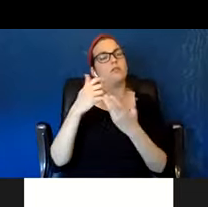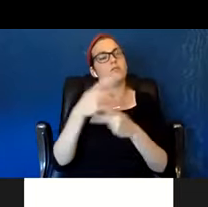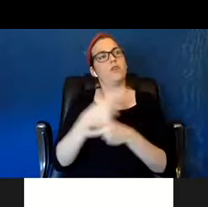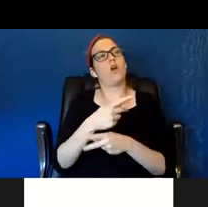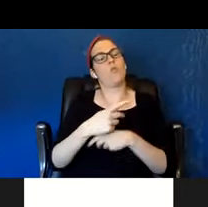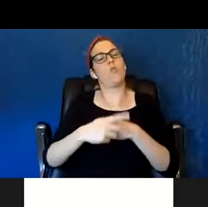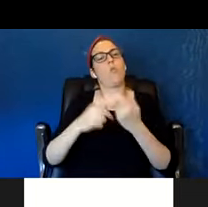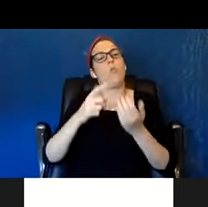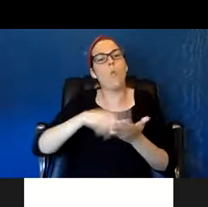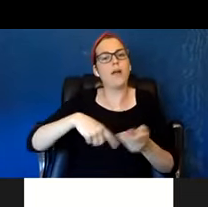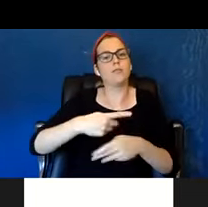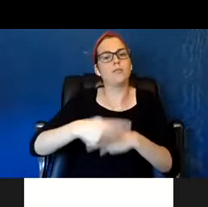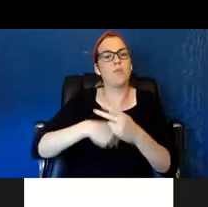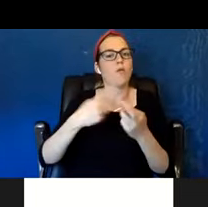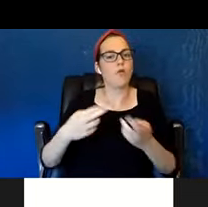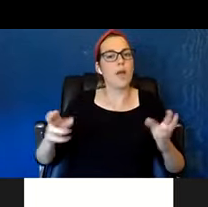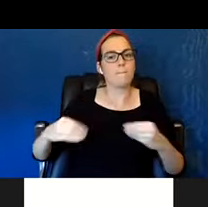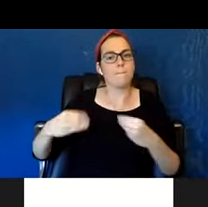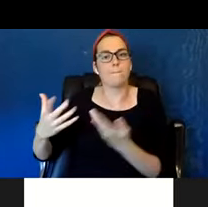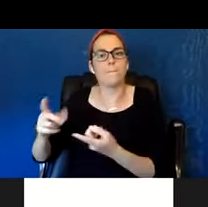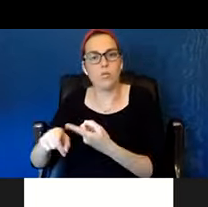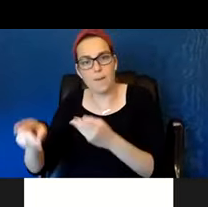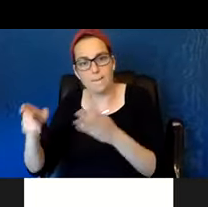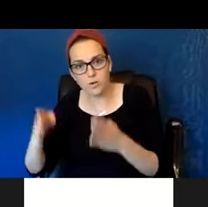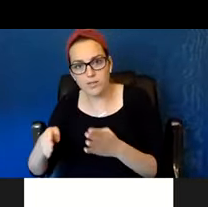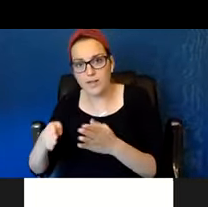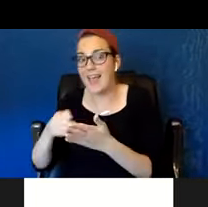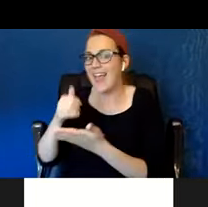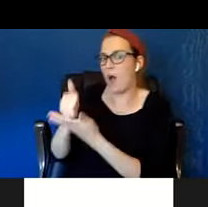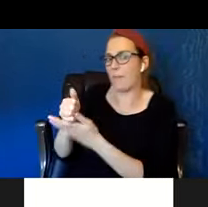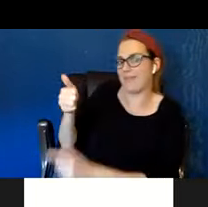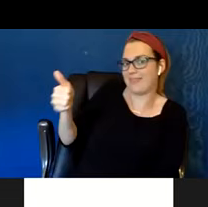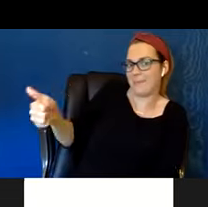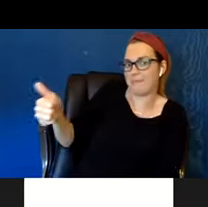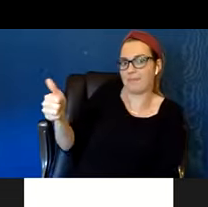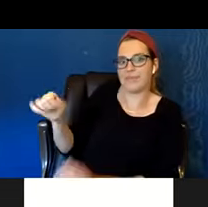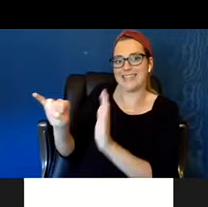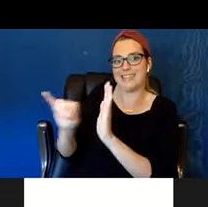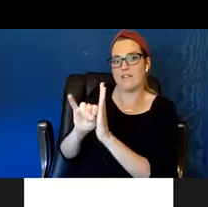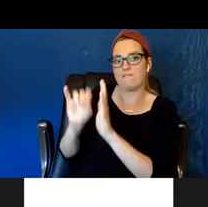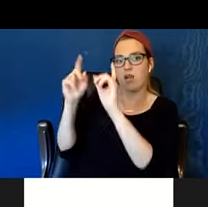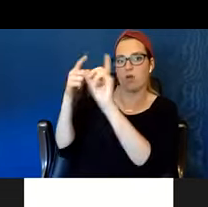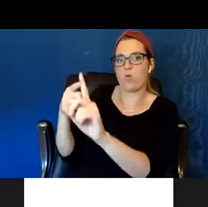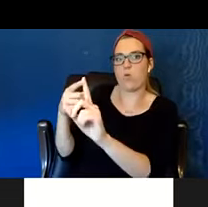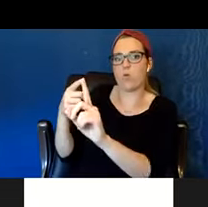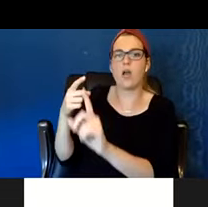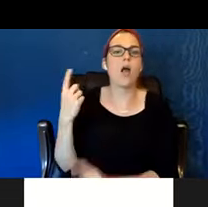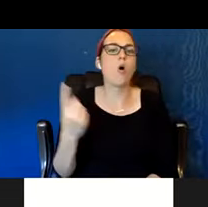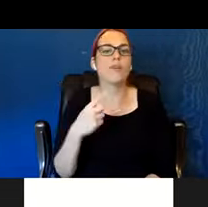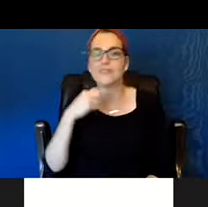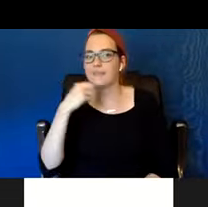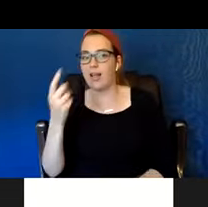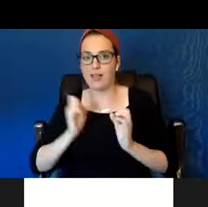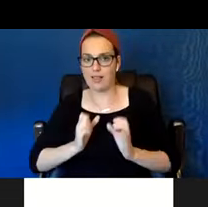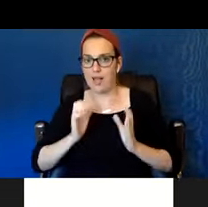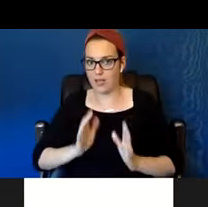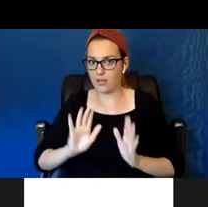With their identified goals is always there identified goals. And I always tell this to the clients, the only time you're gonna do what I tell you